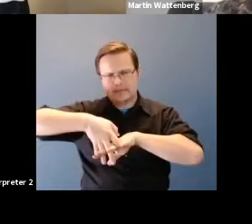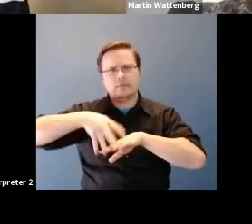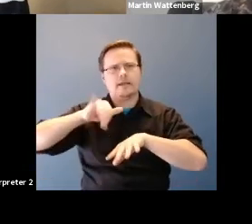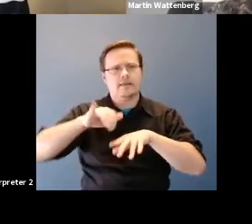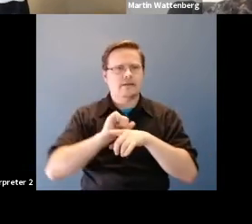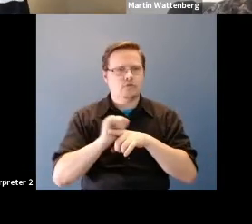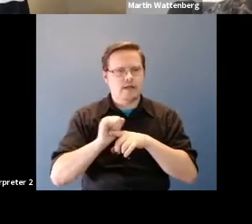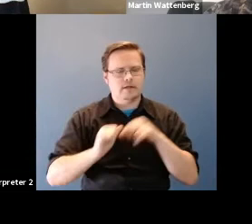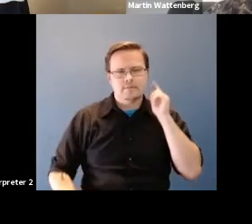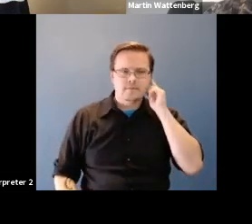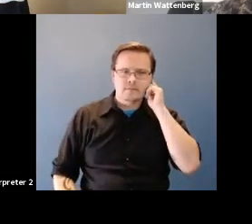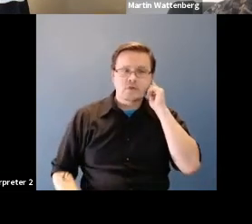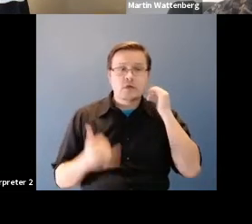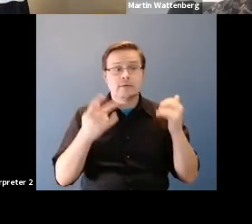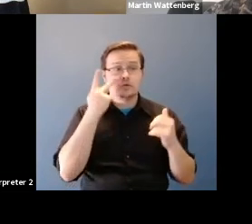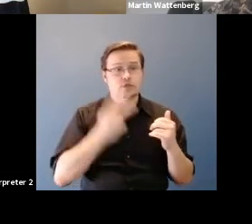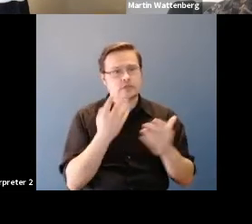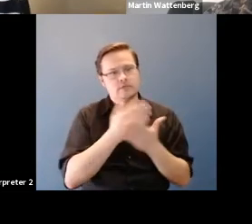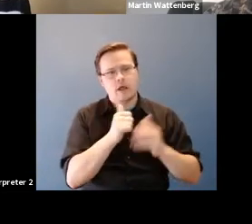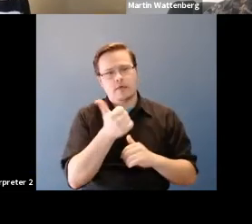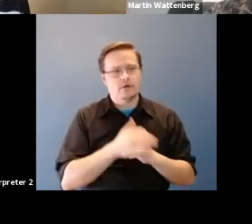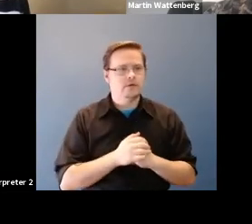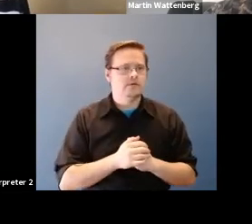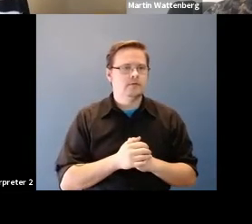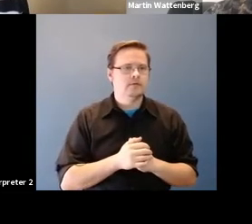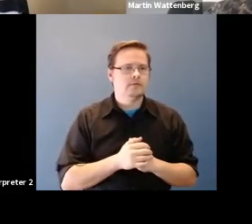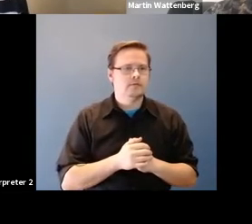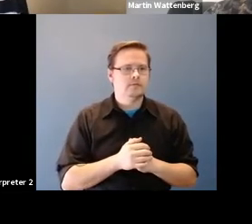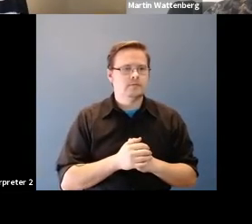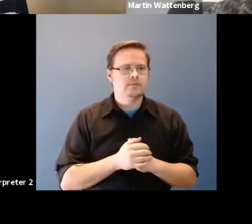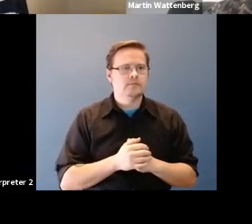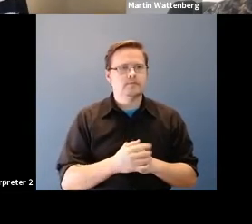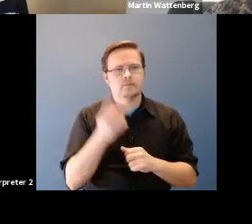Martin Wattenberg: let's look at a couple of other things, we can also look for what's in a name.